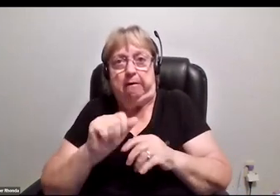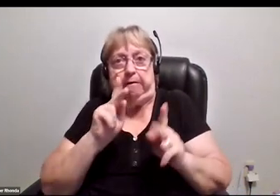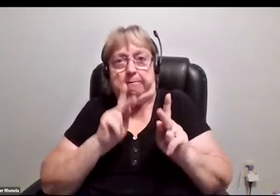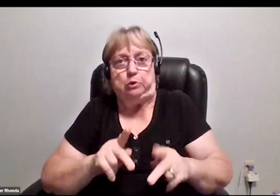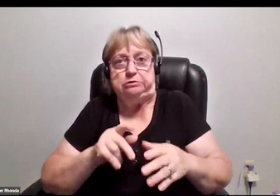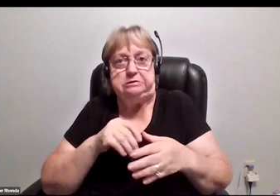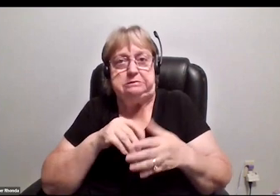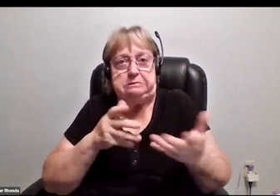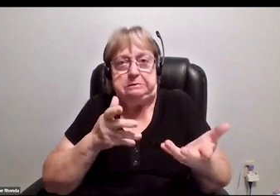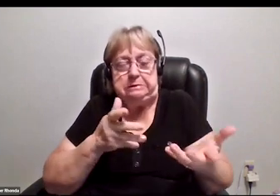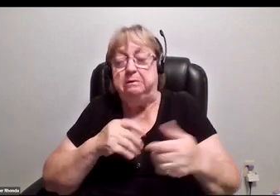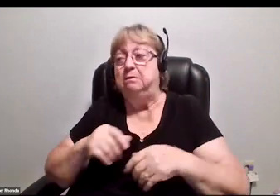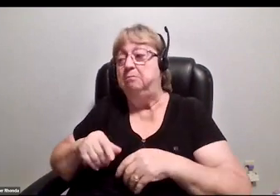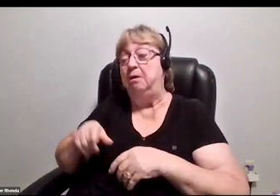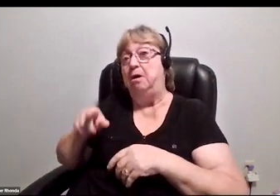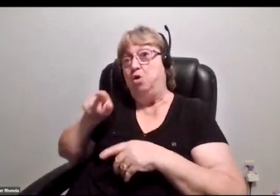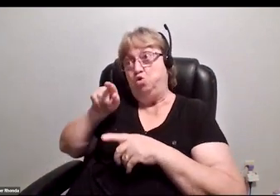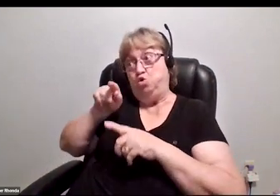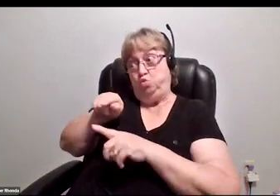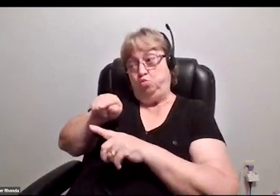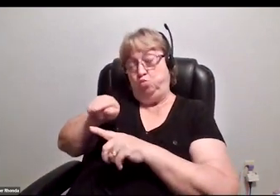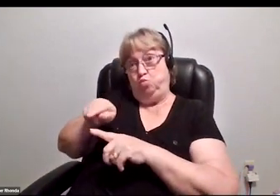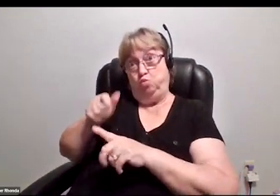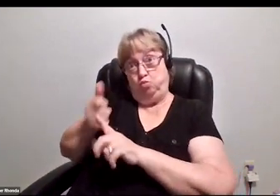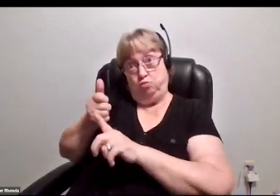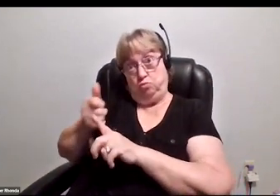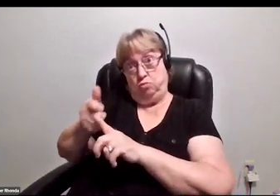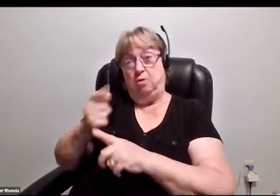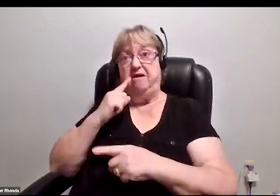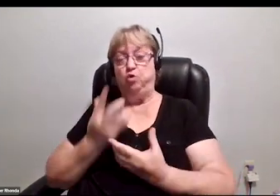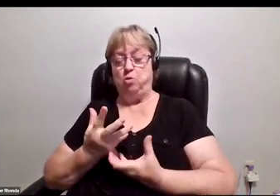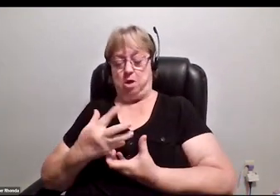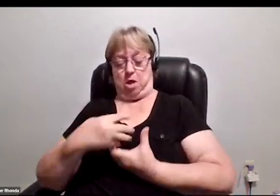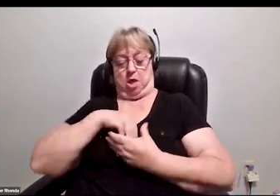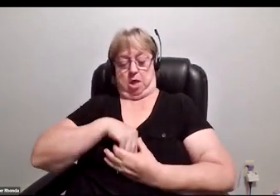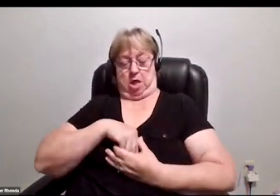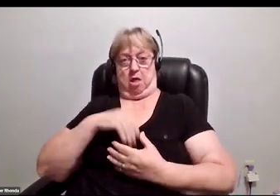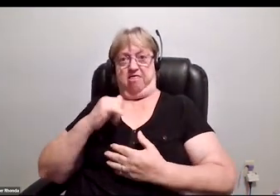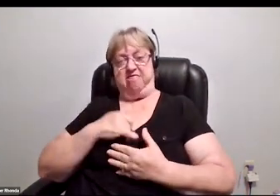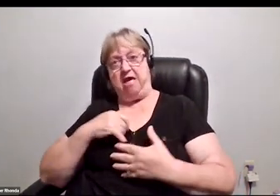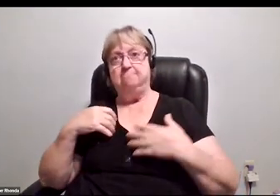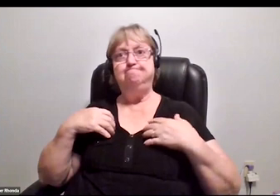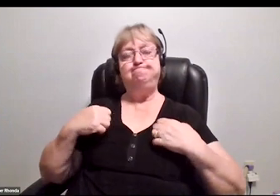then you will project it. This is why I talk so much about what disability culture is and isn't.